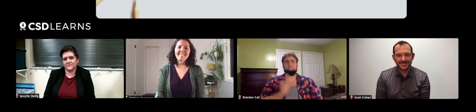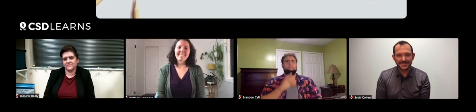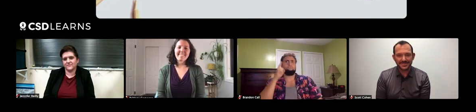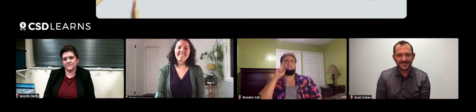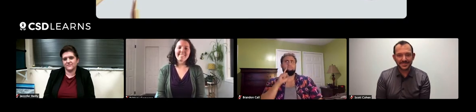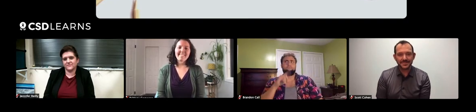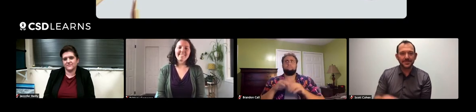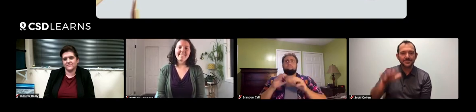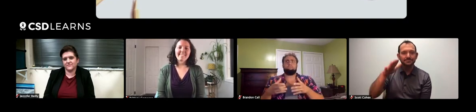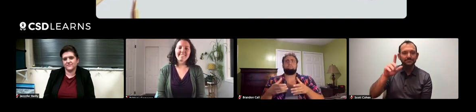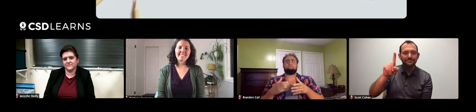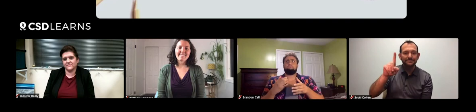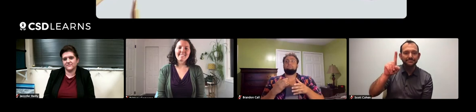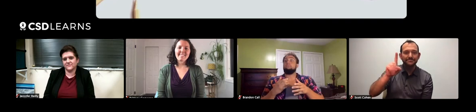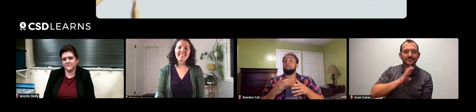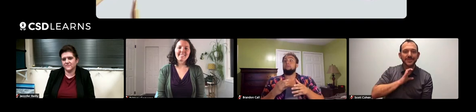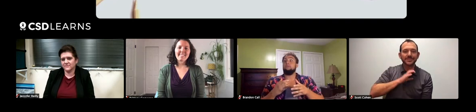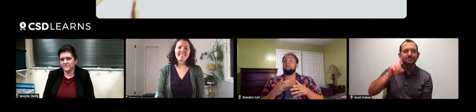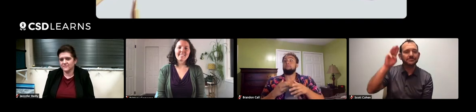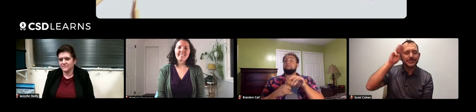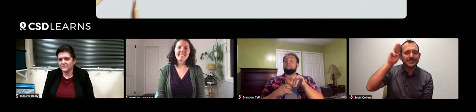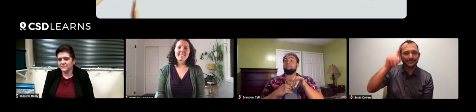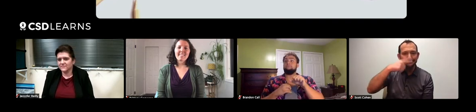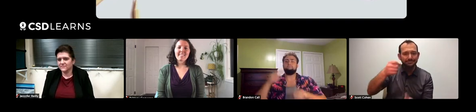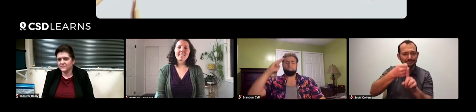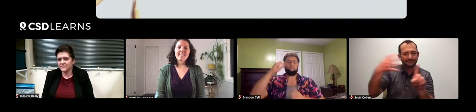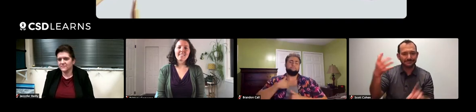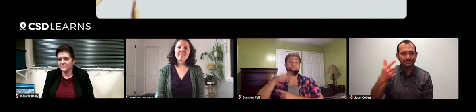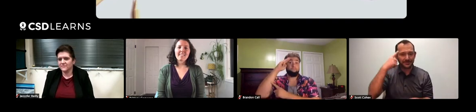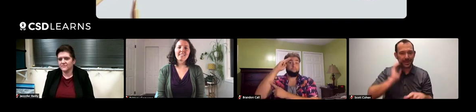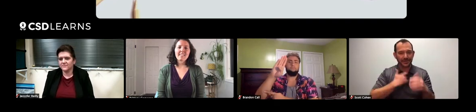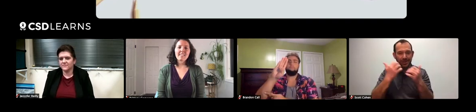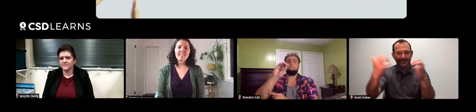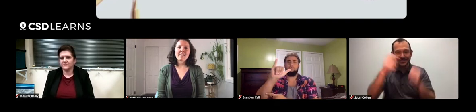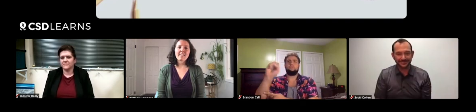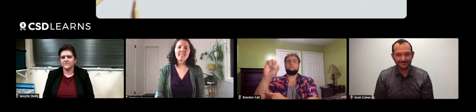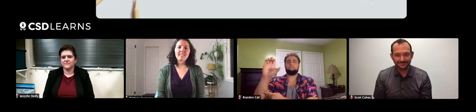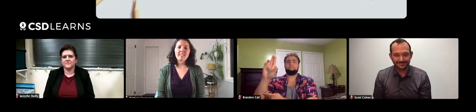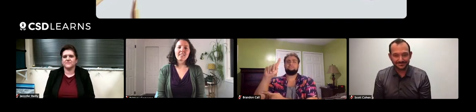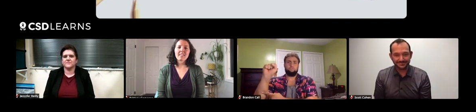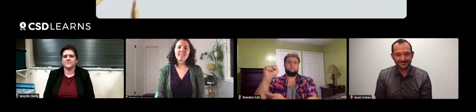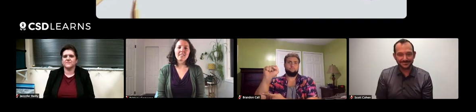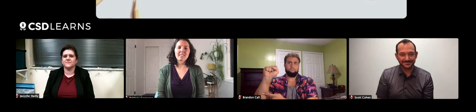What is that sign you're making? What does that stand for? Oh, this sign is the Boy Scouts.